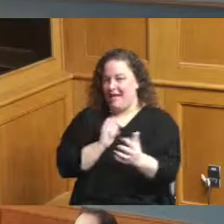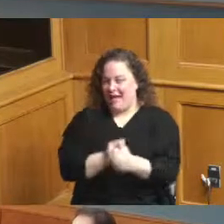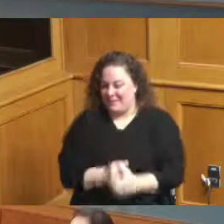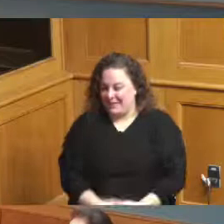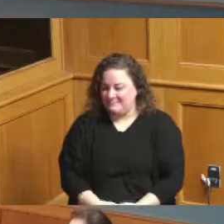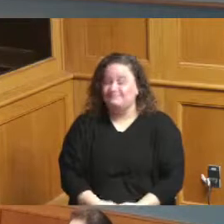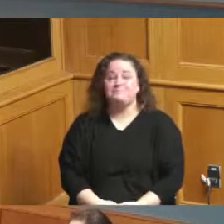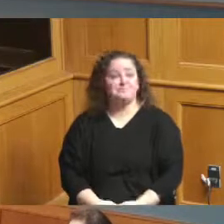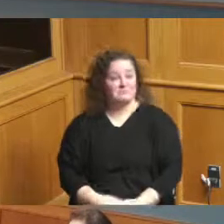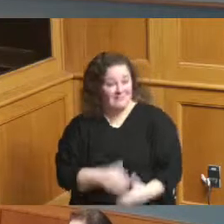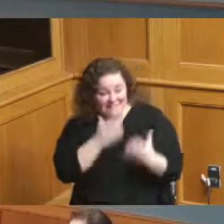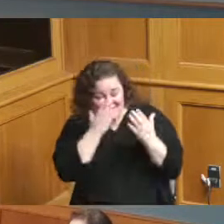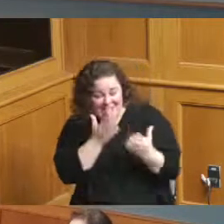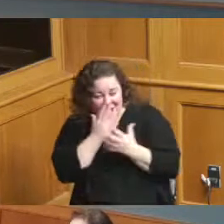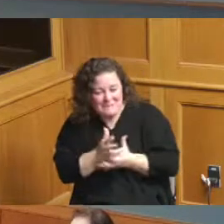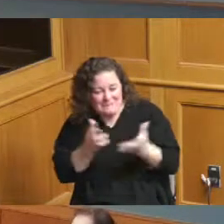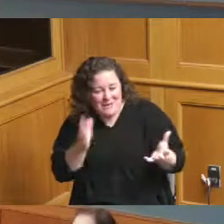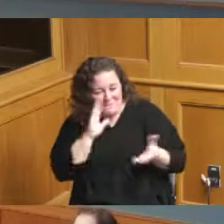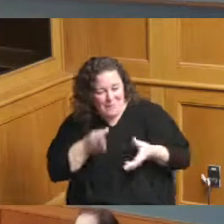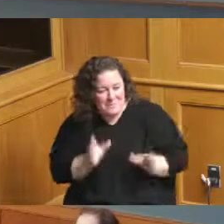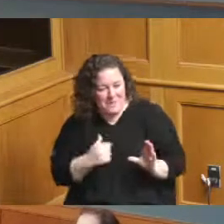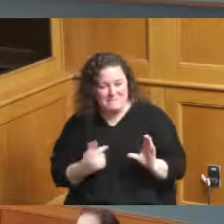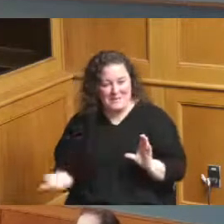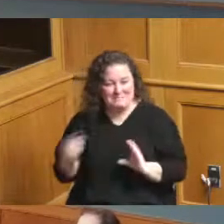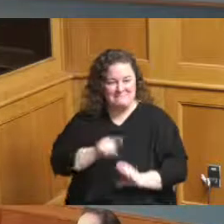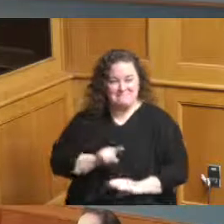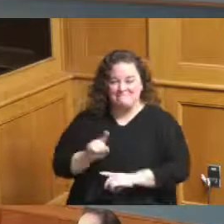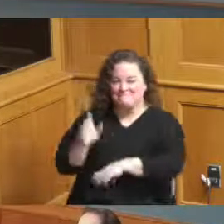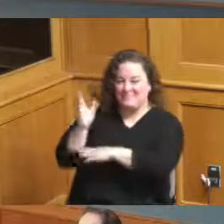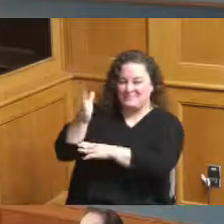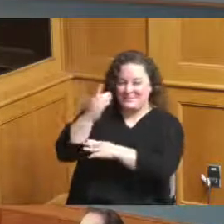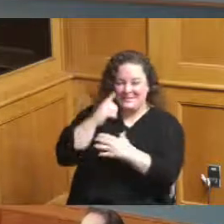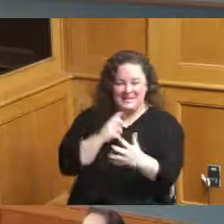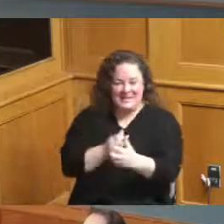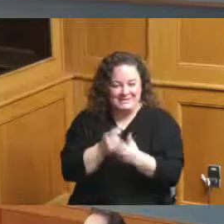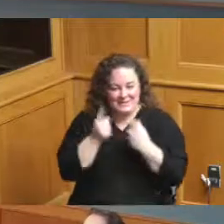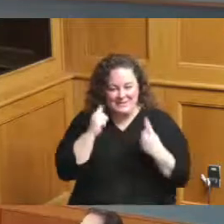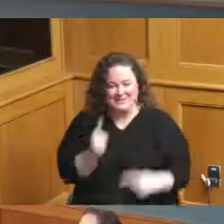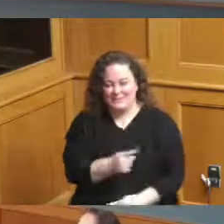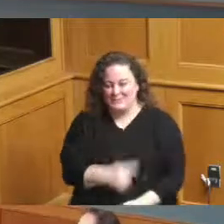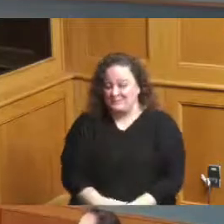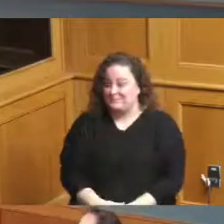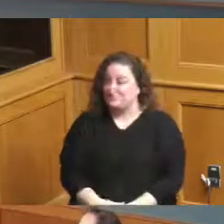me I appreciate the opportunity to give an update so today for the first time in more